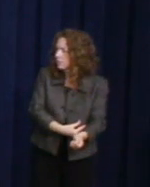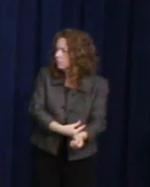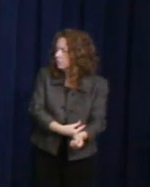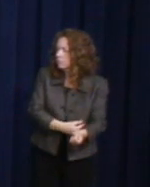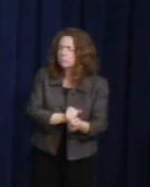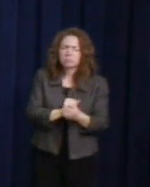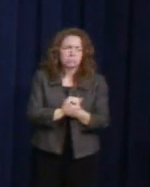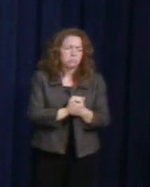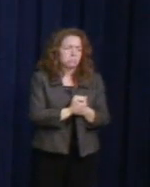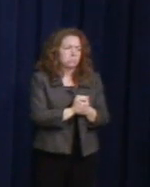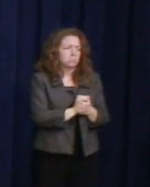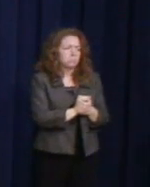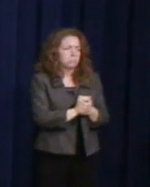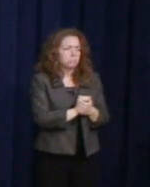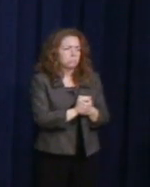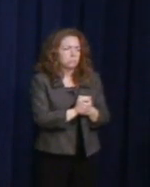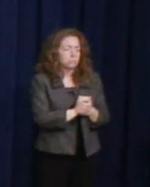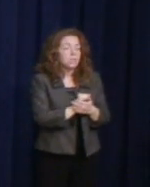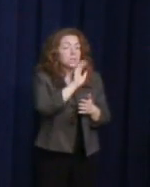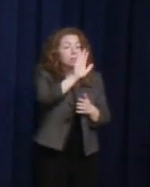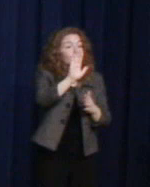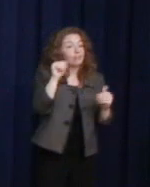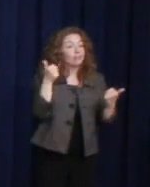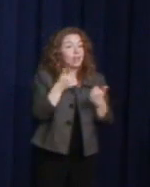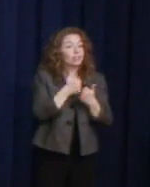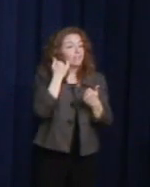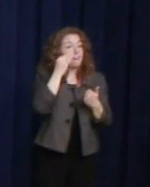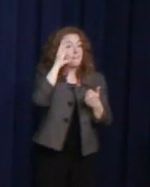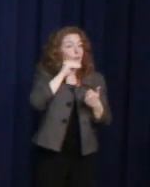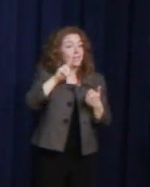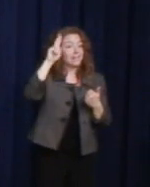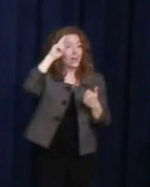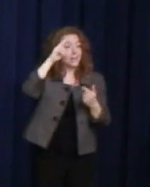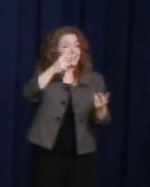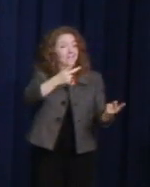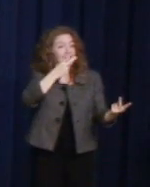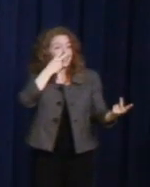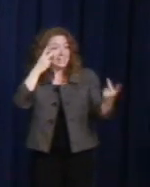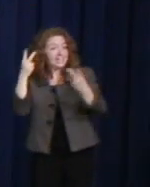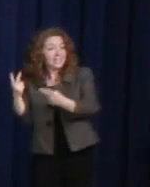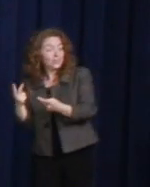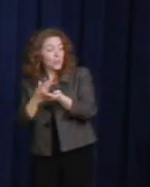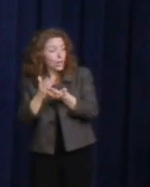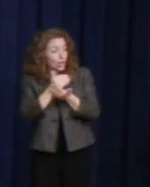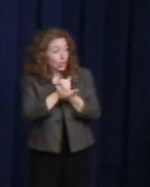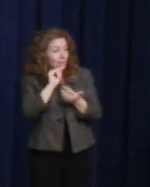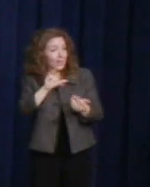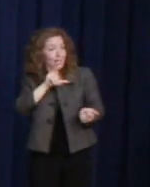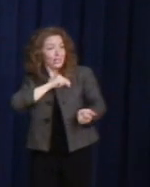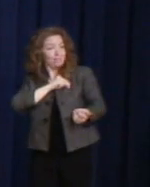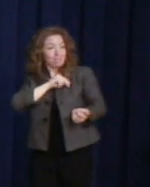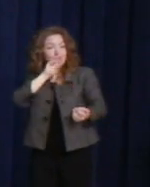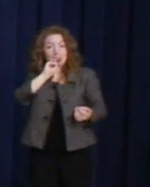The challenge when the Boy Scouts come and visit to earn their merit badge and one of the boys says